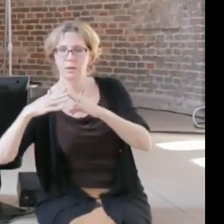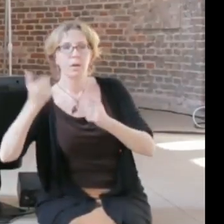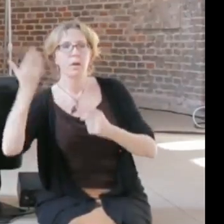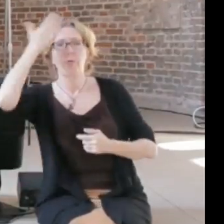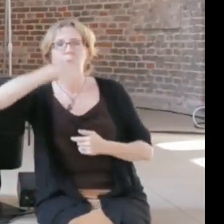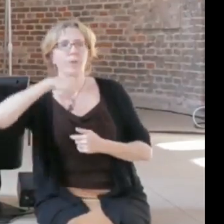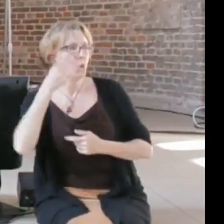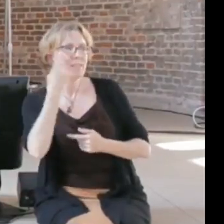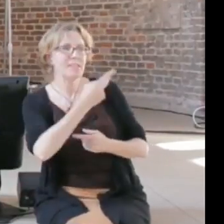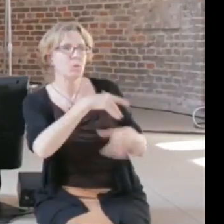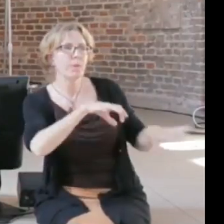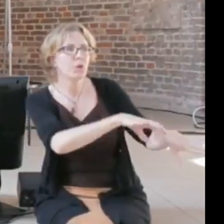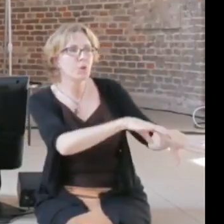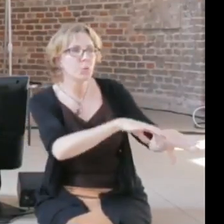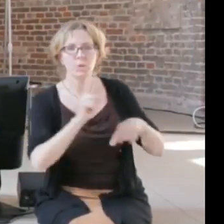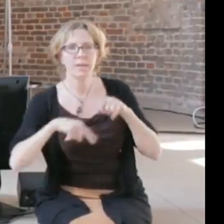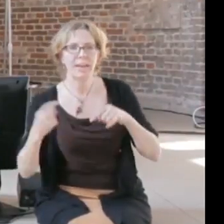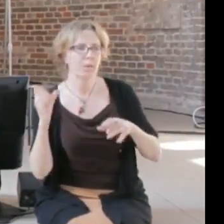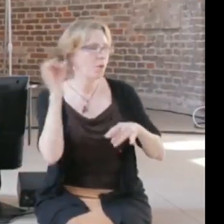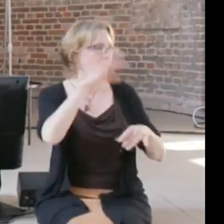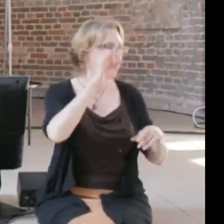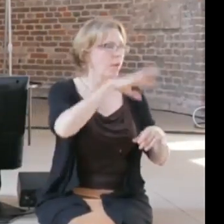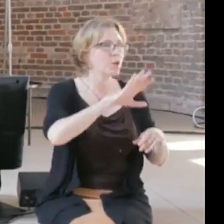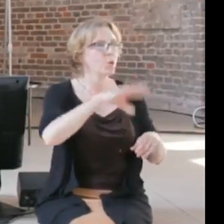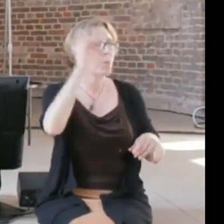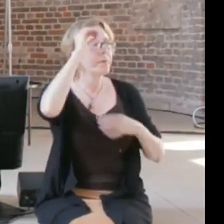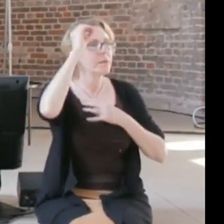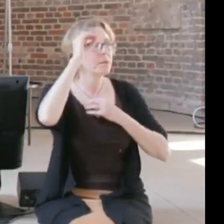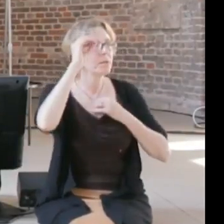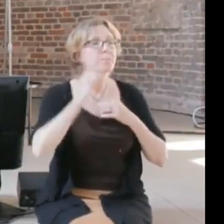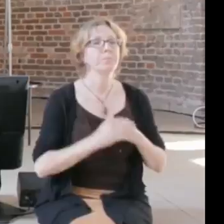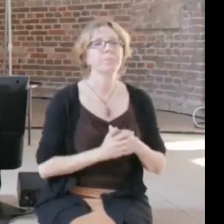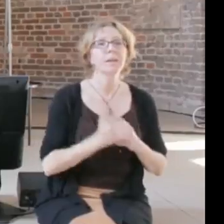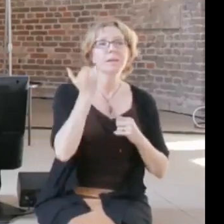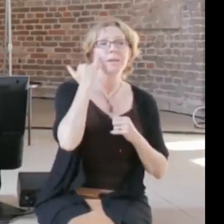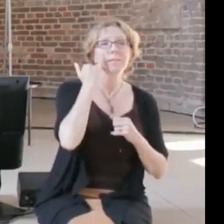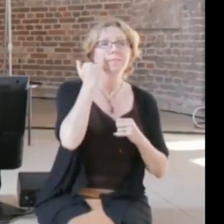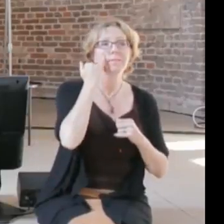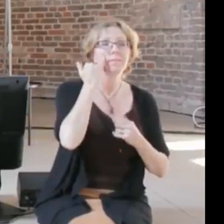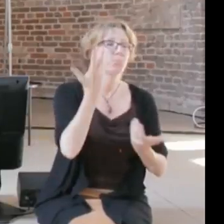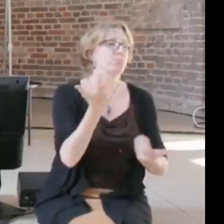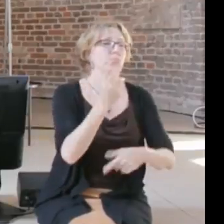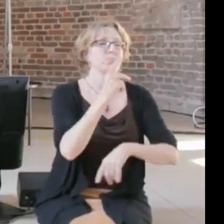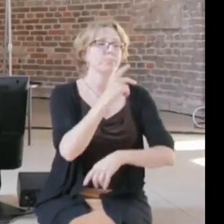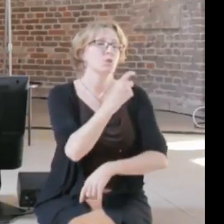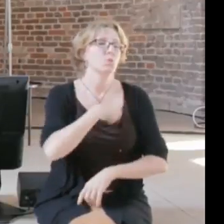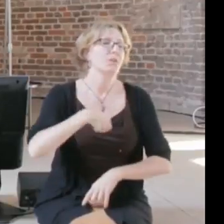in Switzerland if you want to build a building, you have to put a frame of the building made